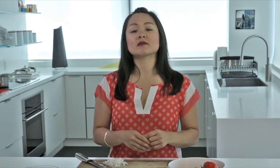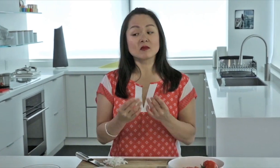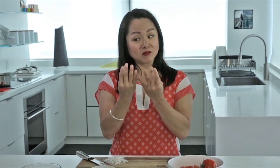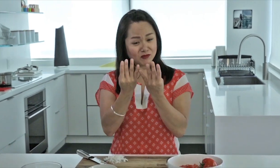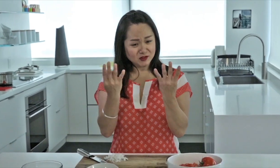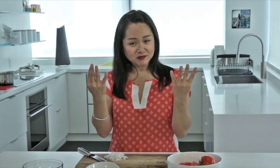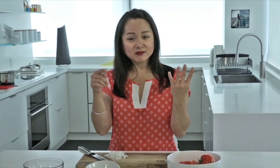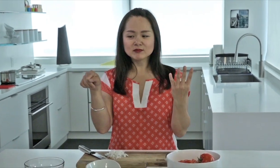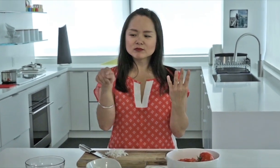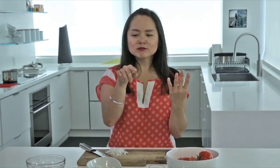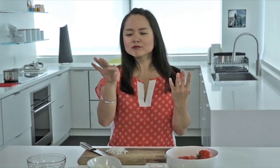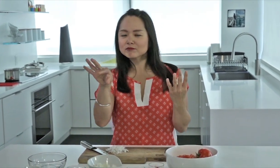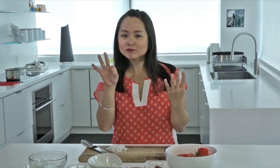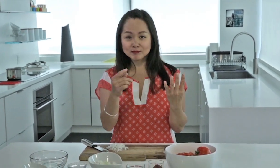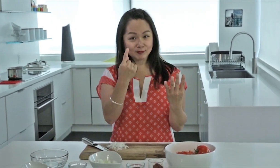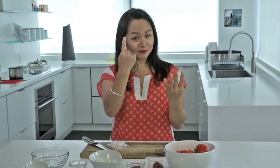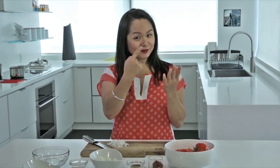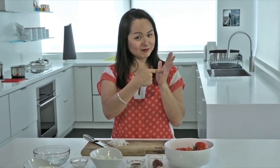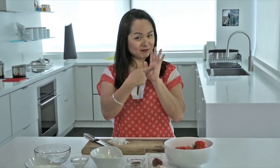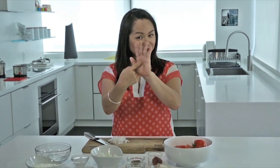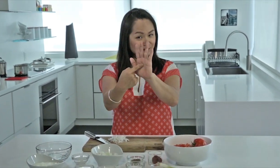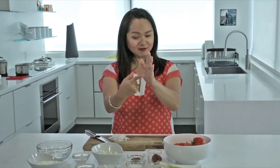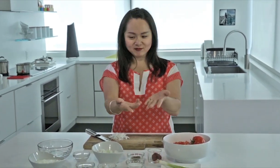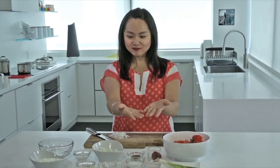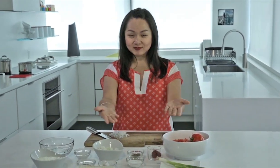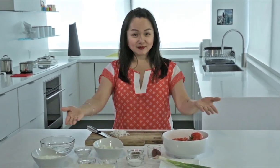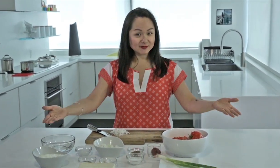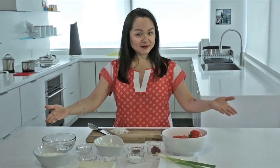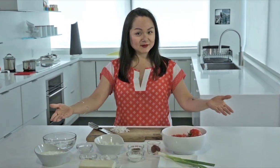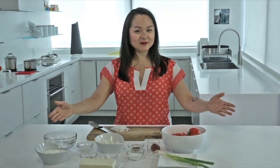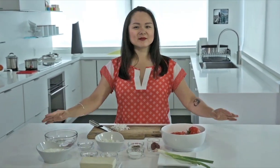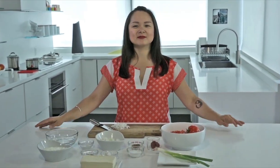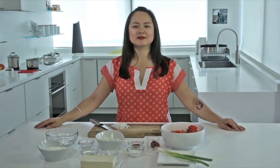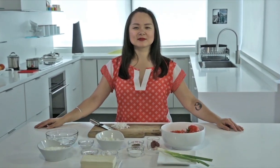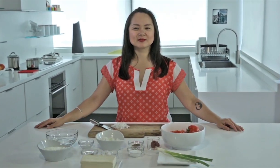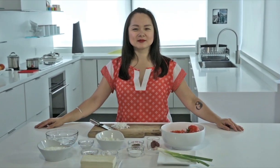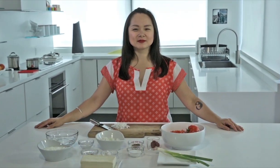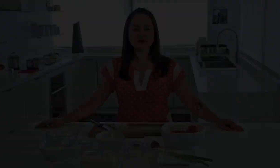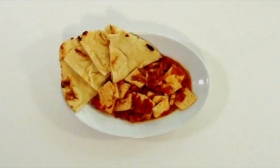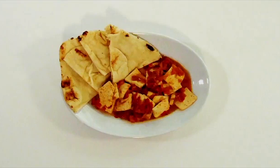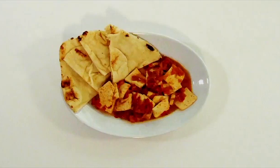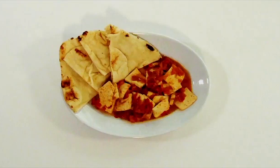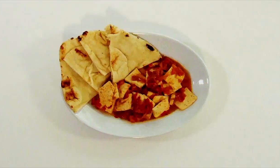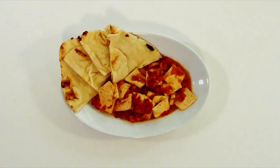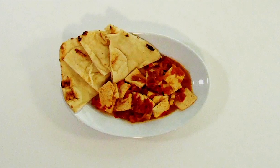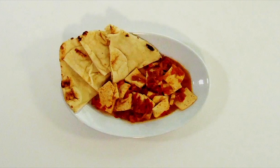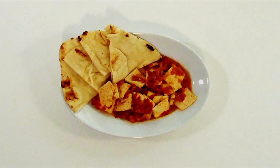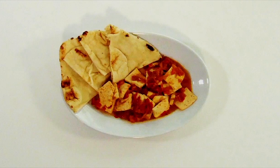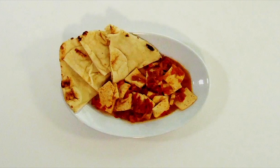Today I will make Vegetarian “Butter Chicken”.